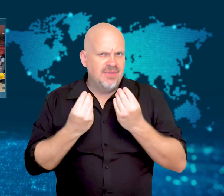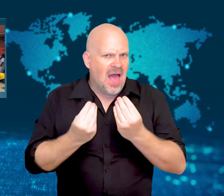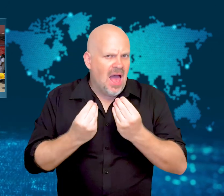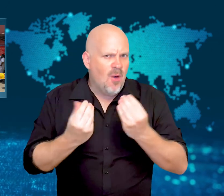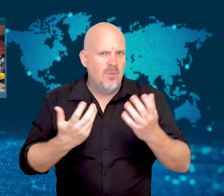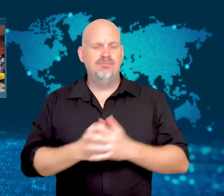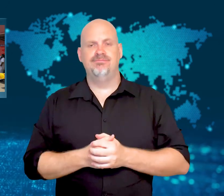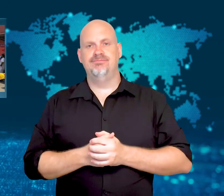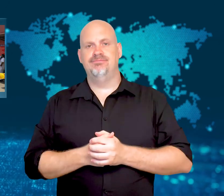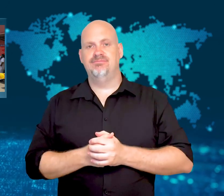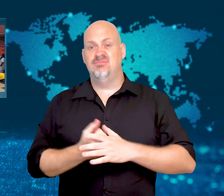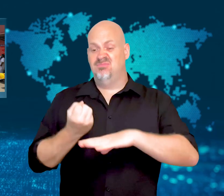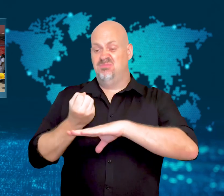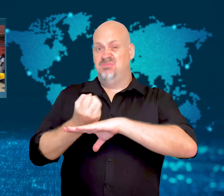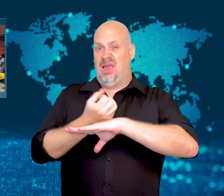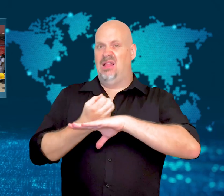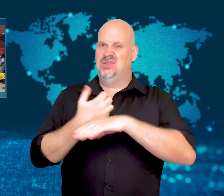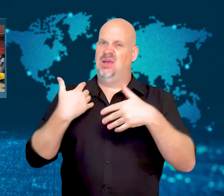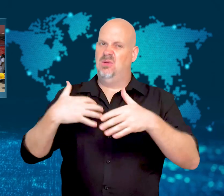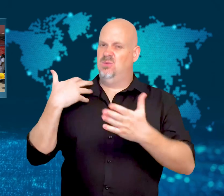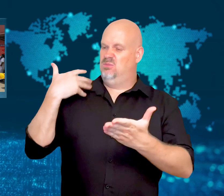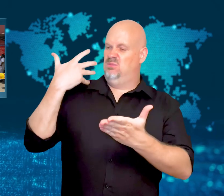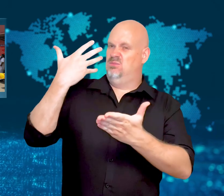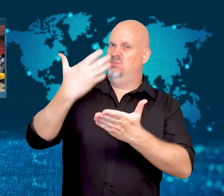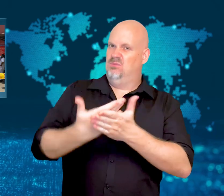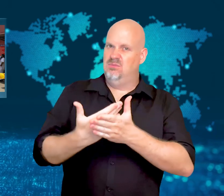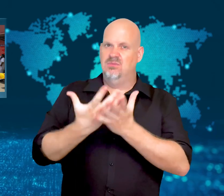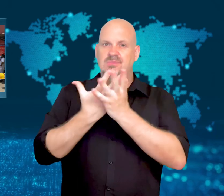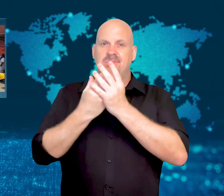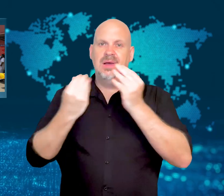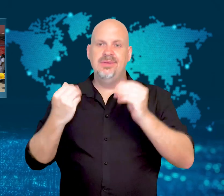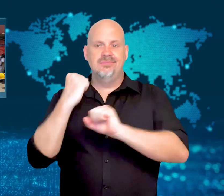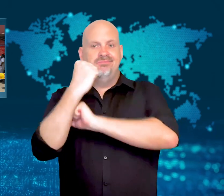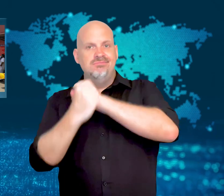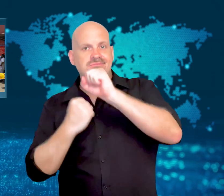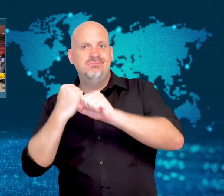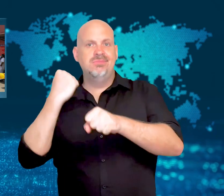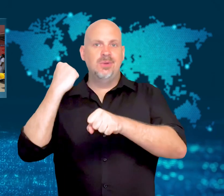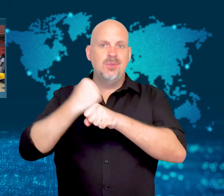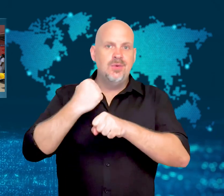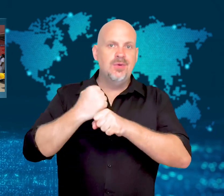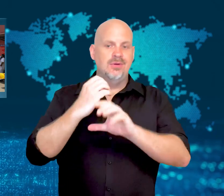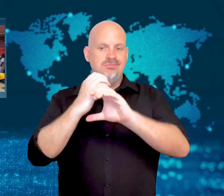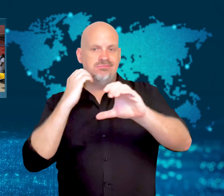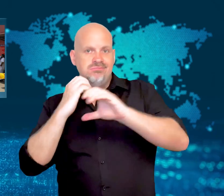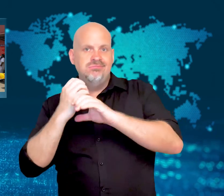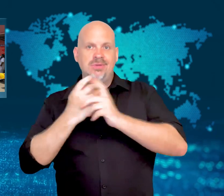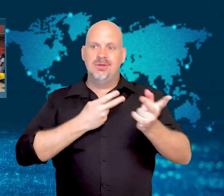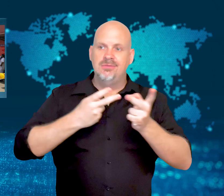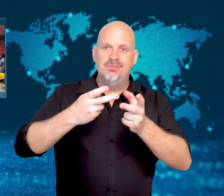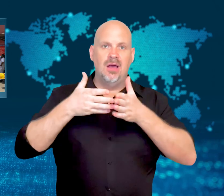Authorities are investigating the cause of the fire.